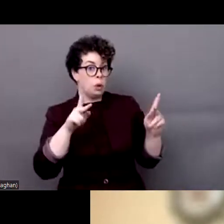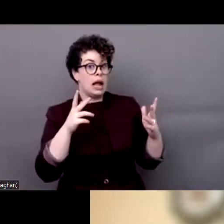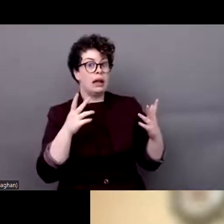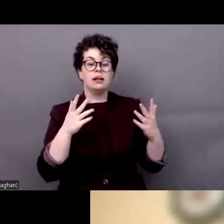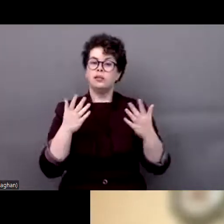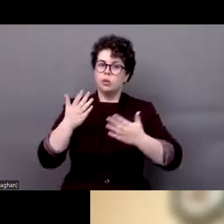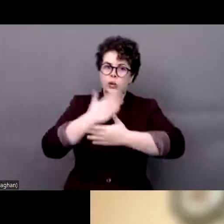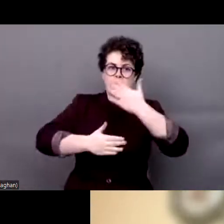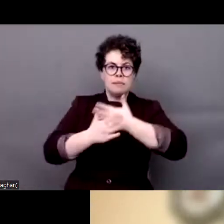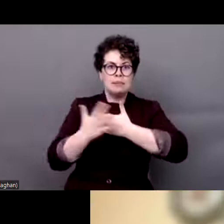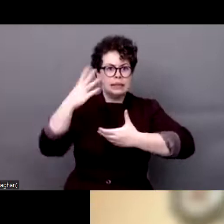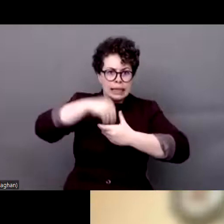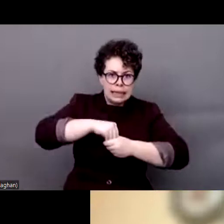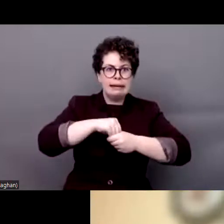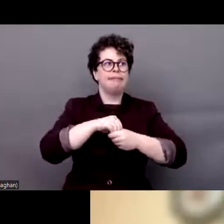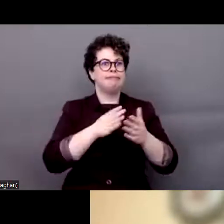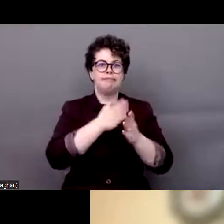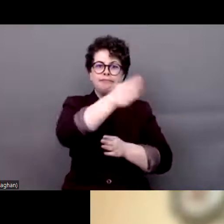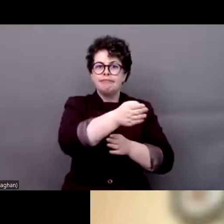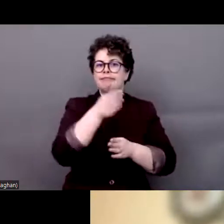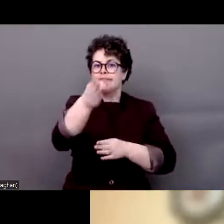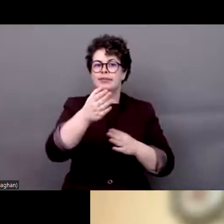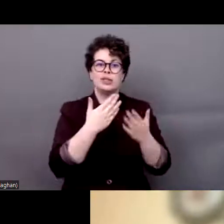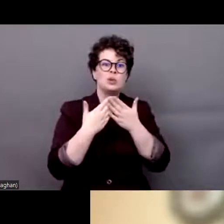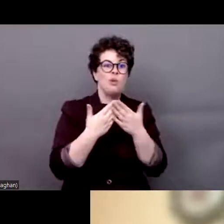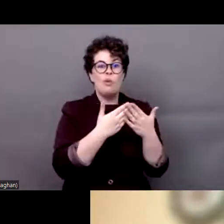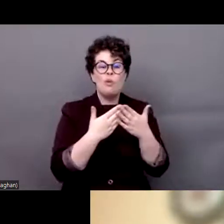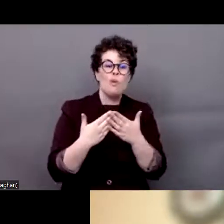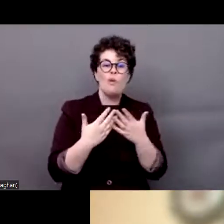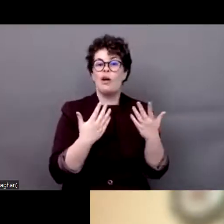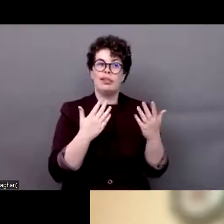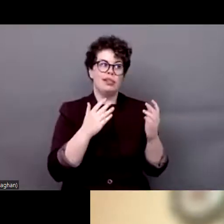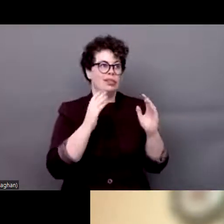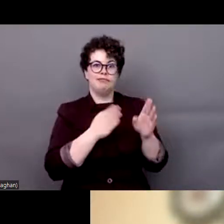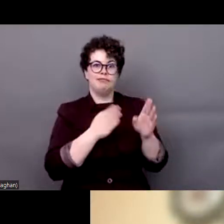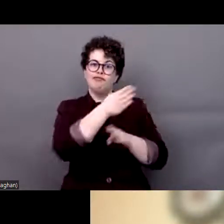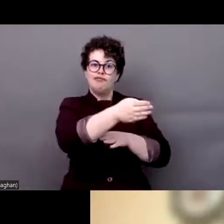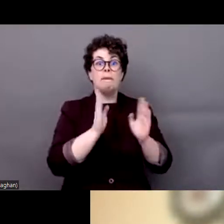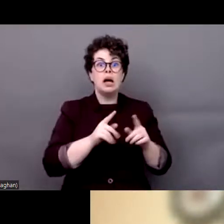participating and were enrolled in normal schools with